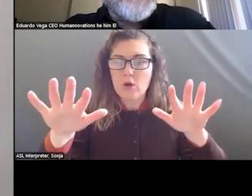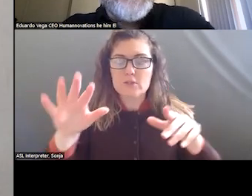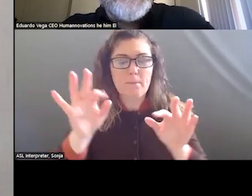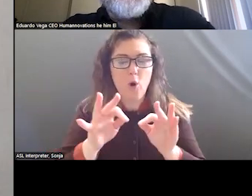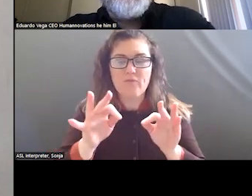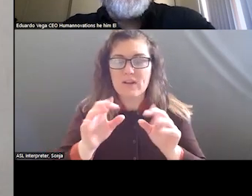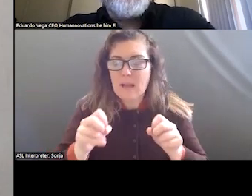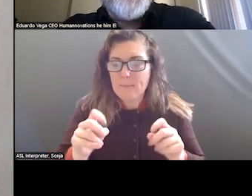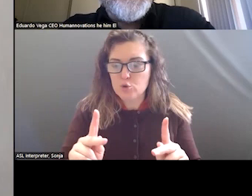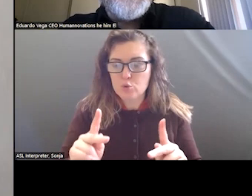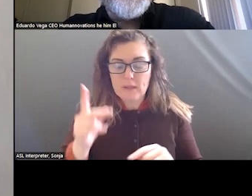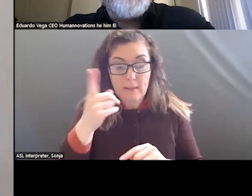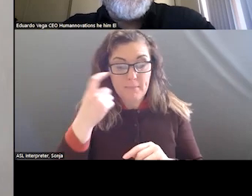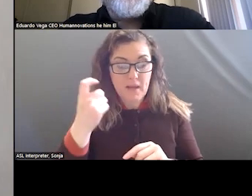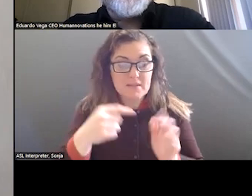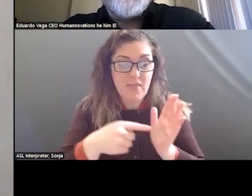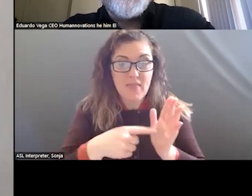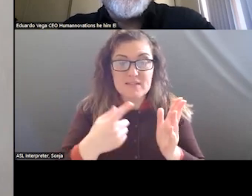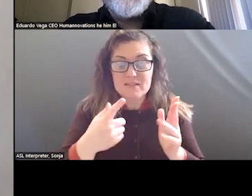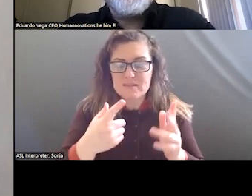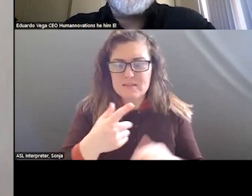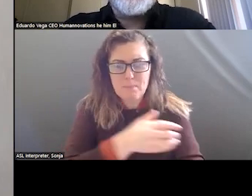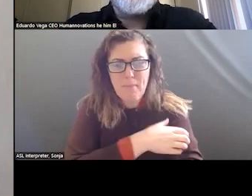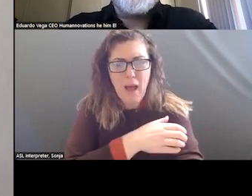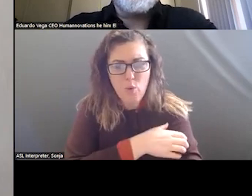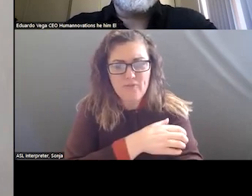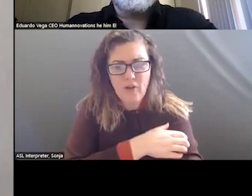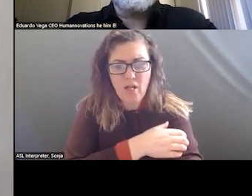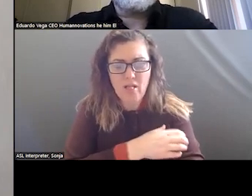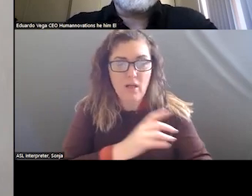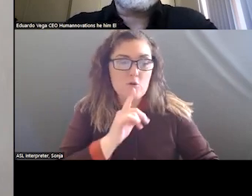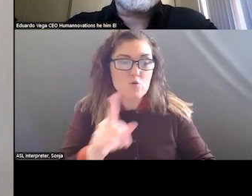IT IS PRETTY POWERFUL AND I WILL SAY IT IS -- FROM MY PERSONAL